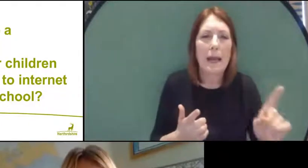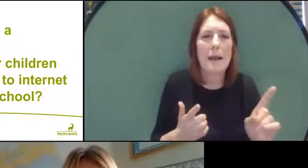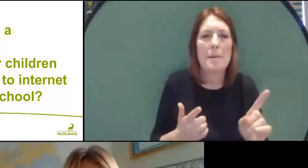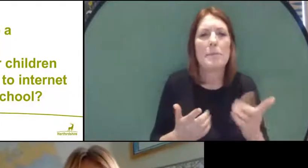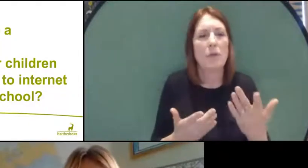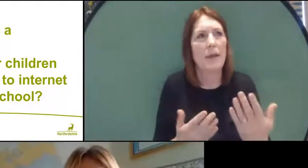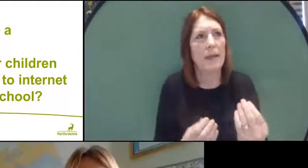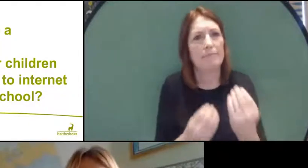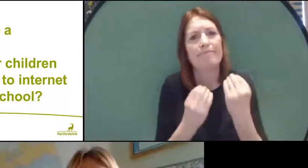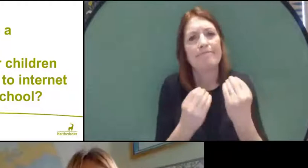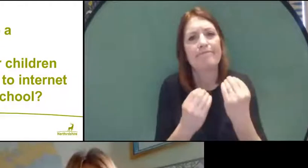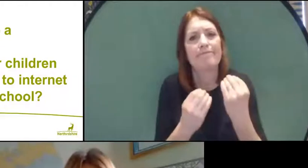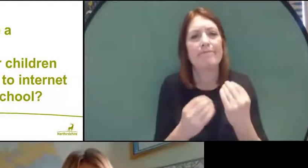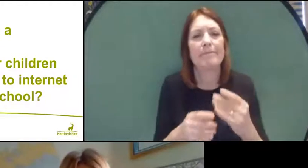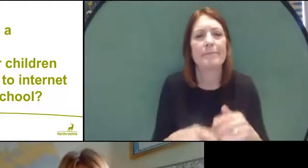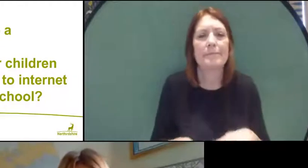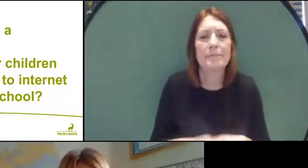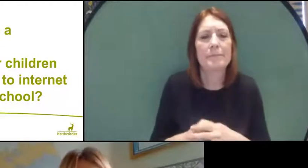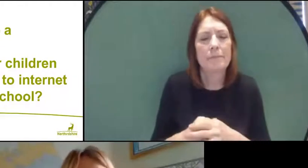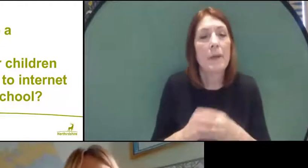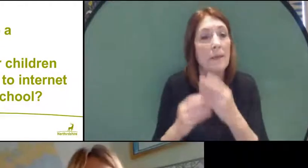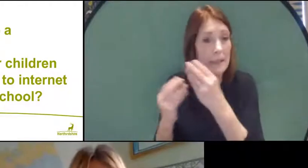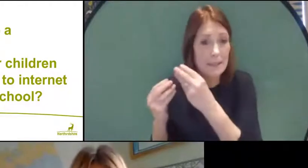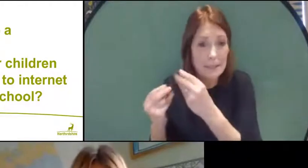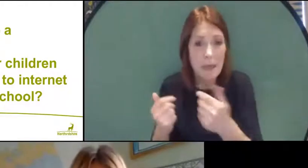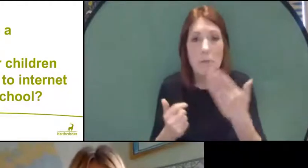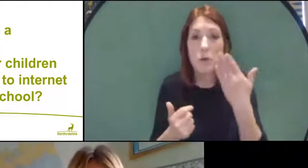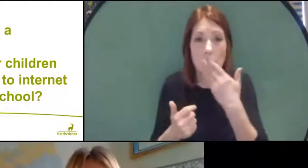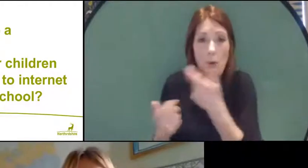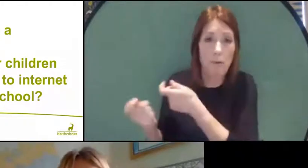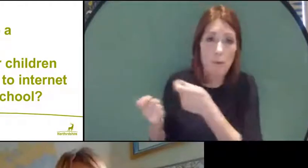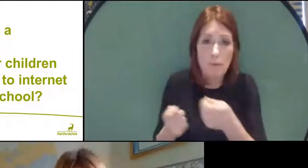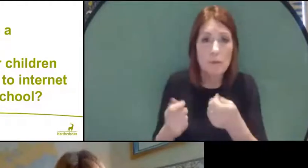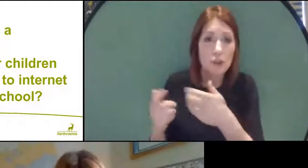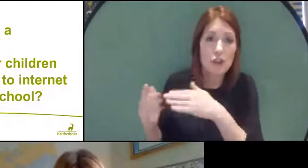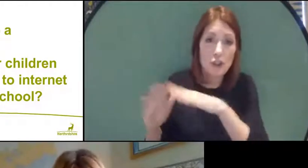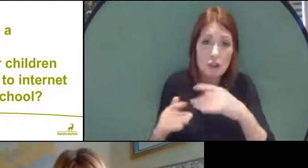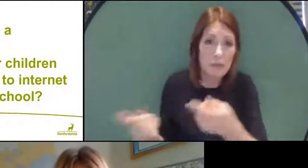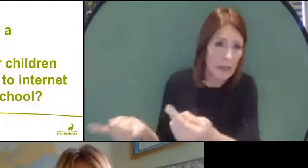I know some schools have brought in children for a period of time, but then have got their